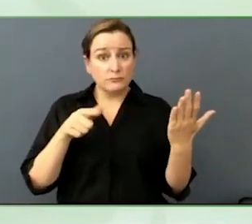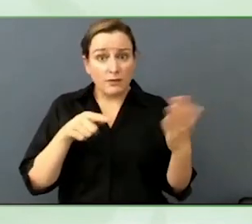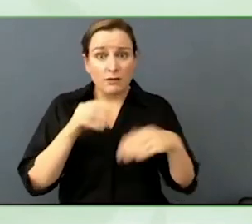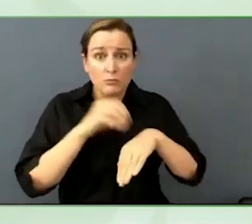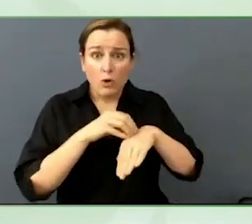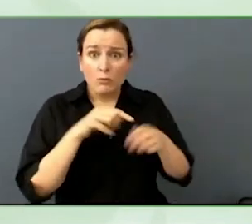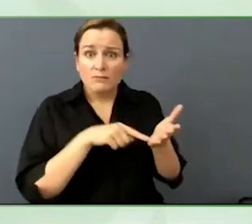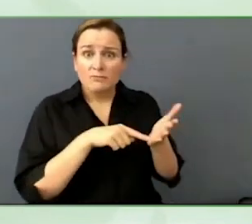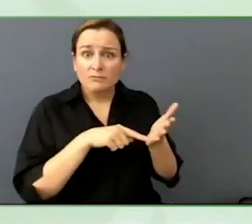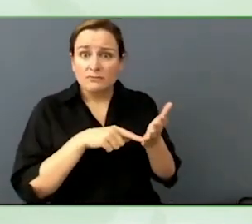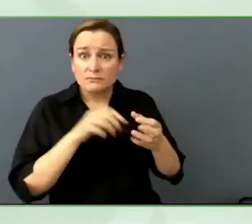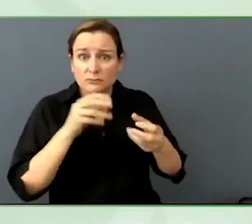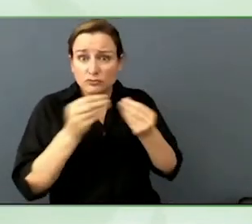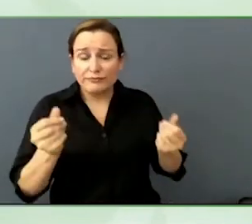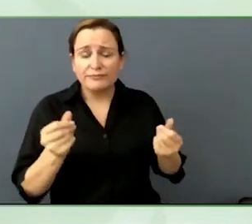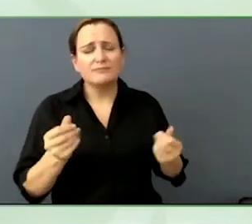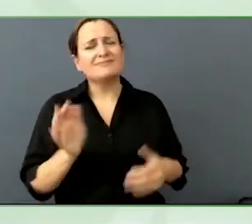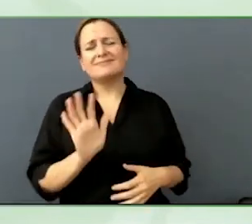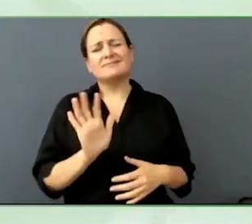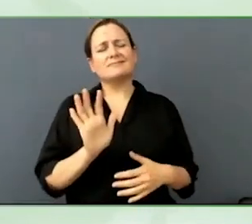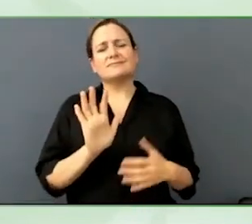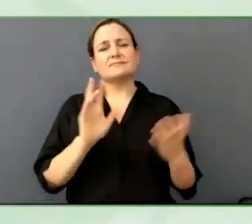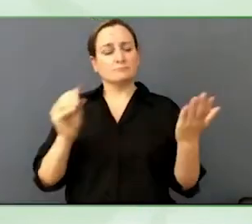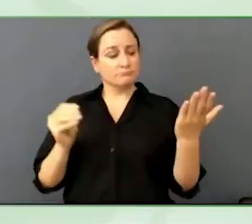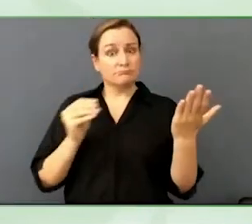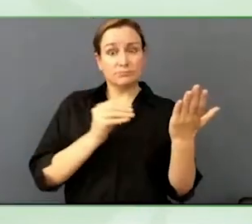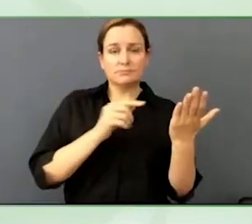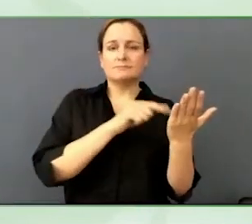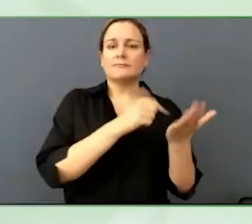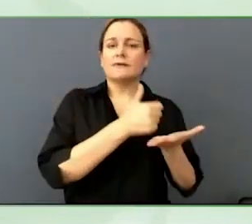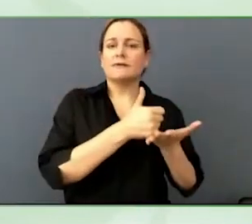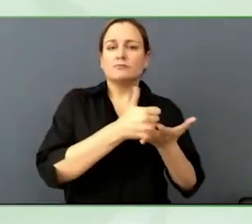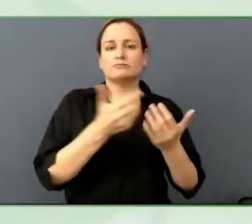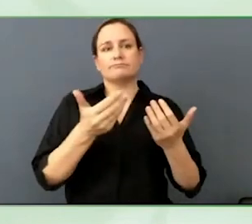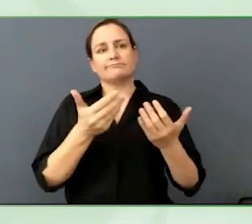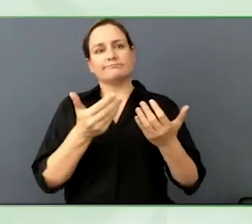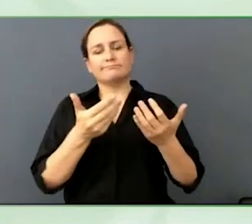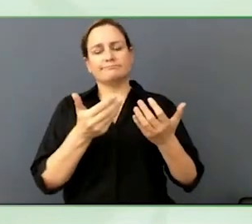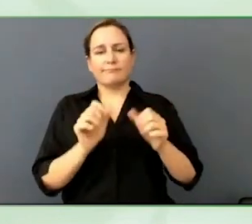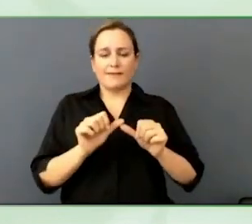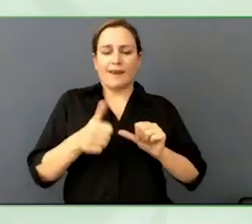What is so interesting about ChatGPT is that the big difference,